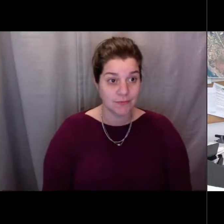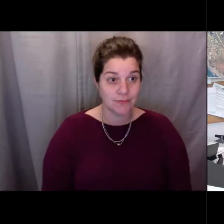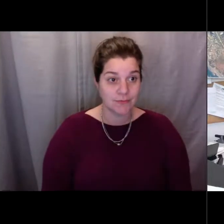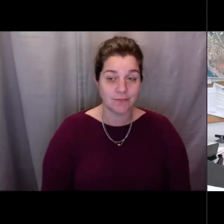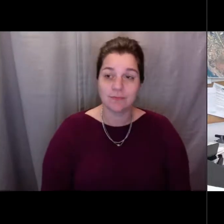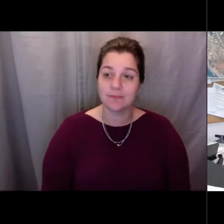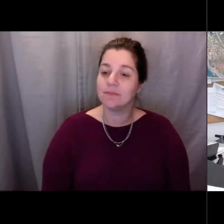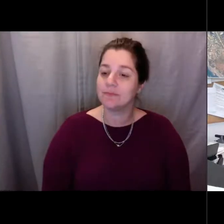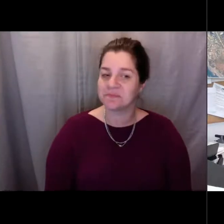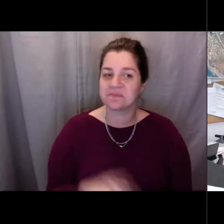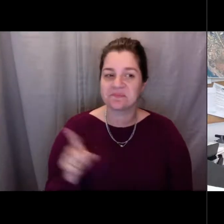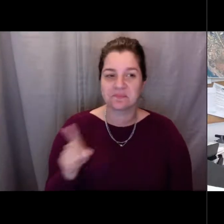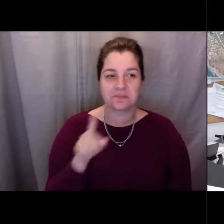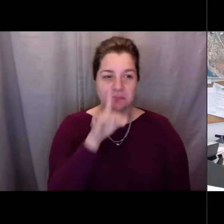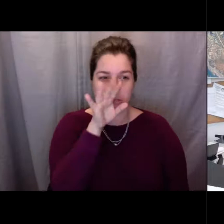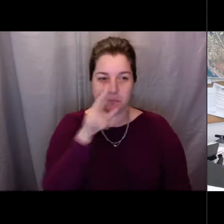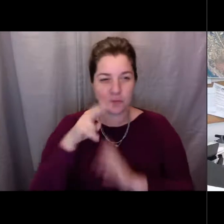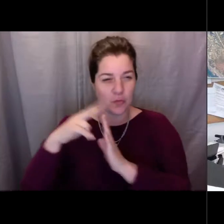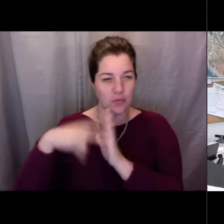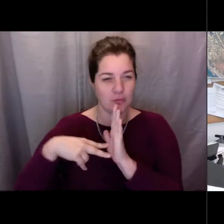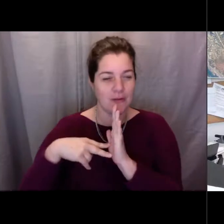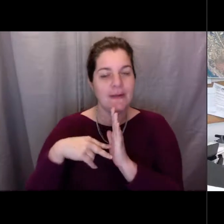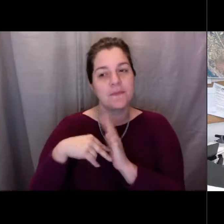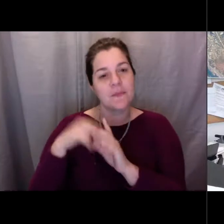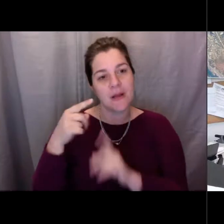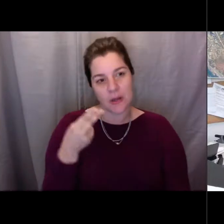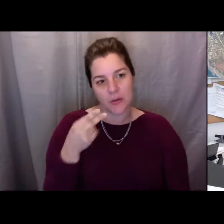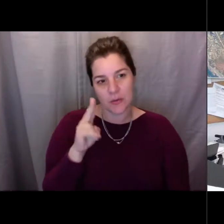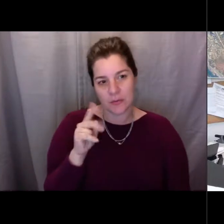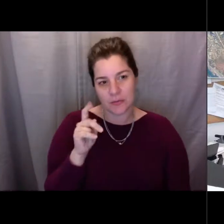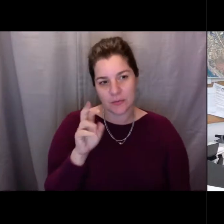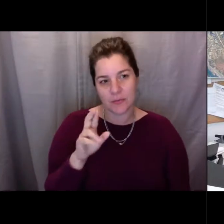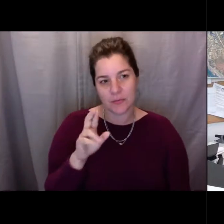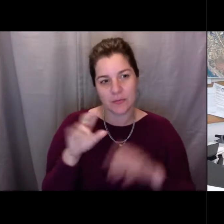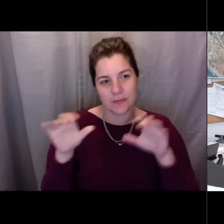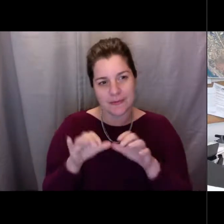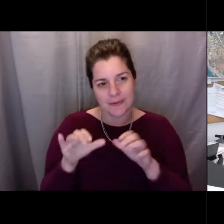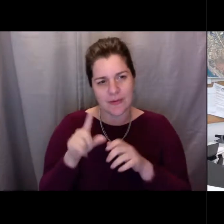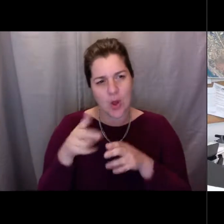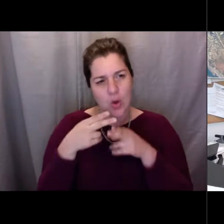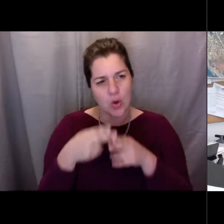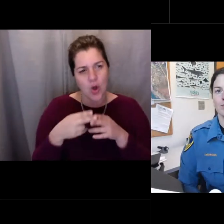the activity that you just went through is also called the tragedy of the commons?